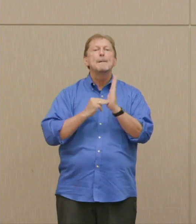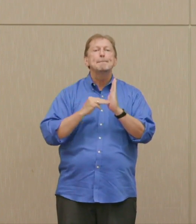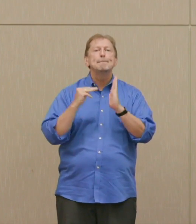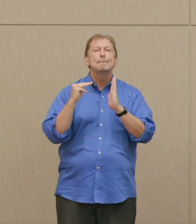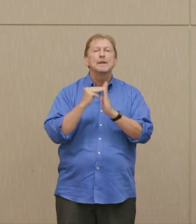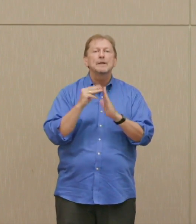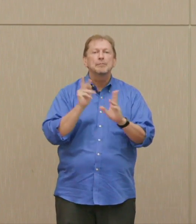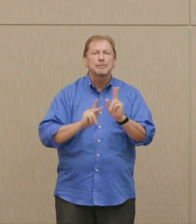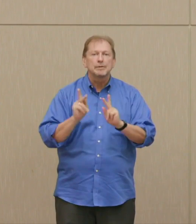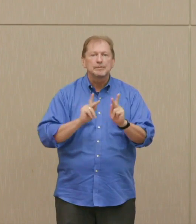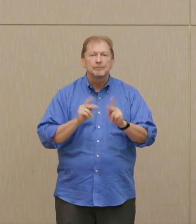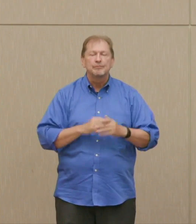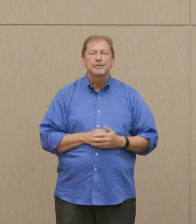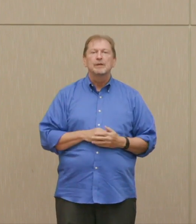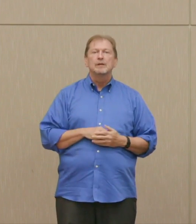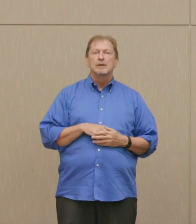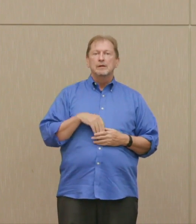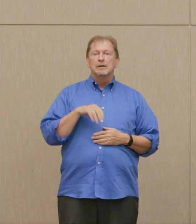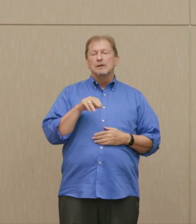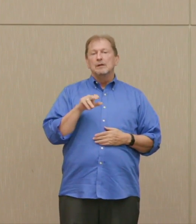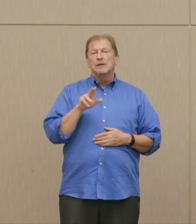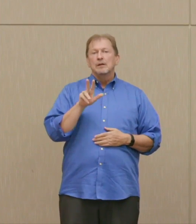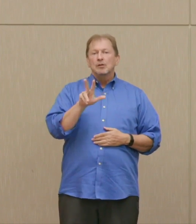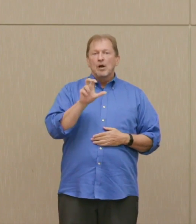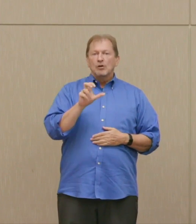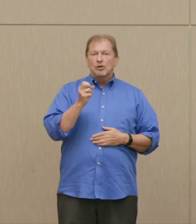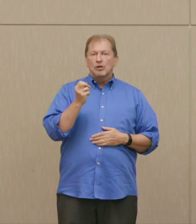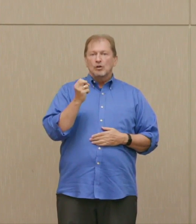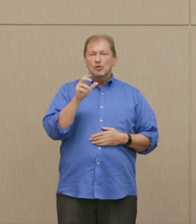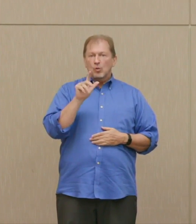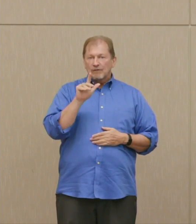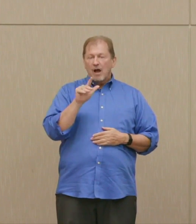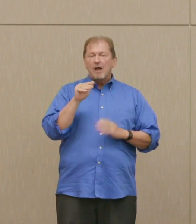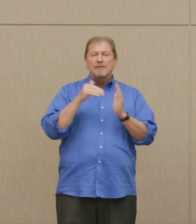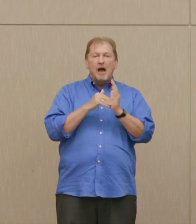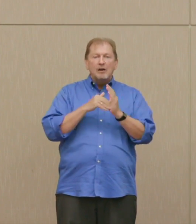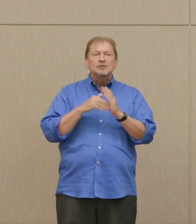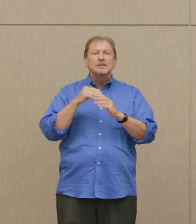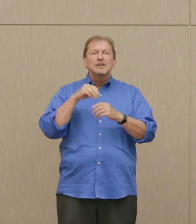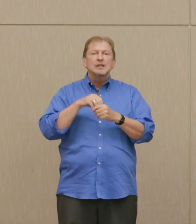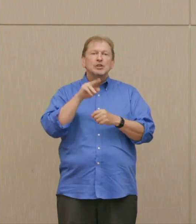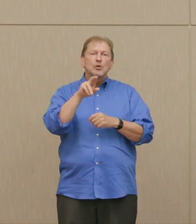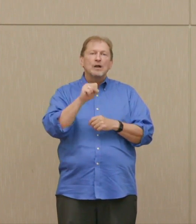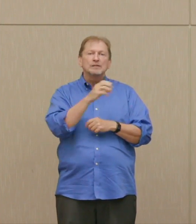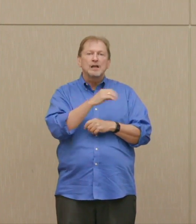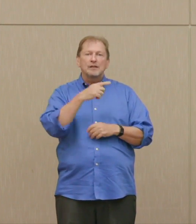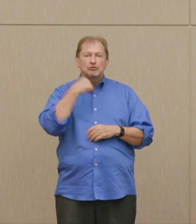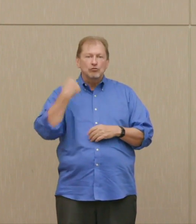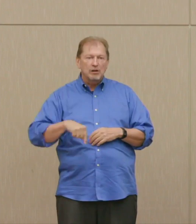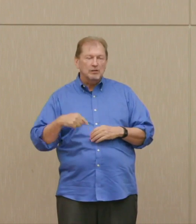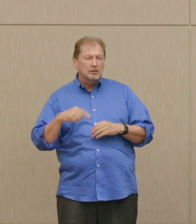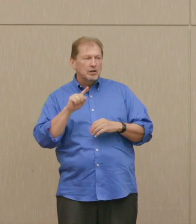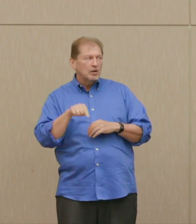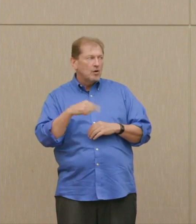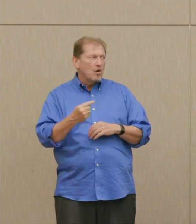325 million in the US and China, alone, and China, any war with, under Eisenhower, any